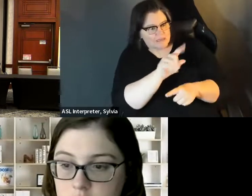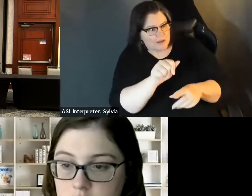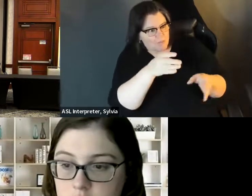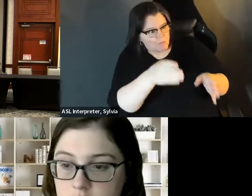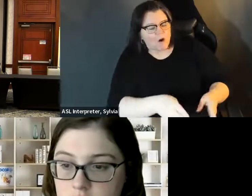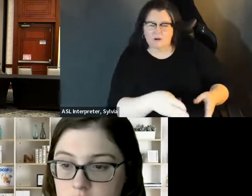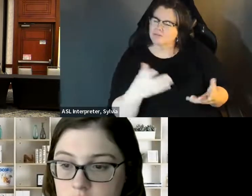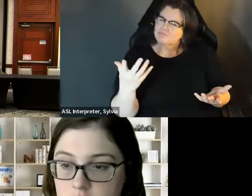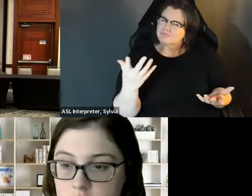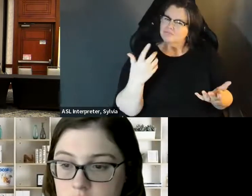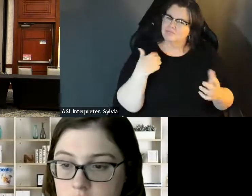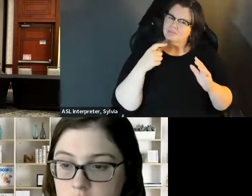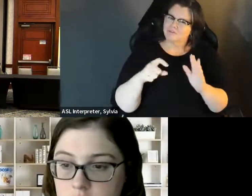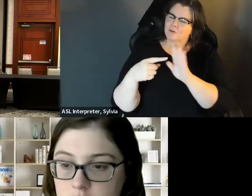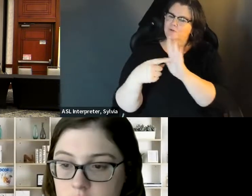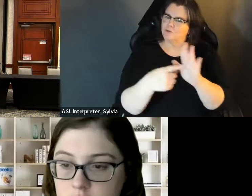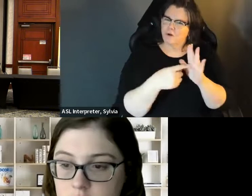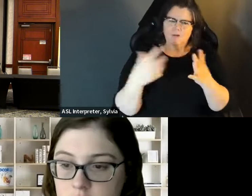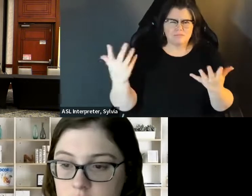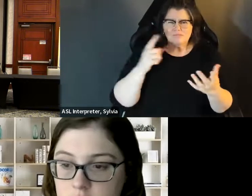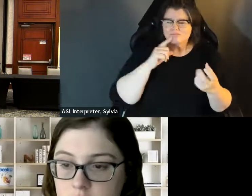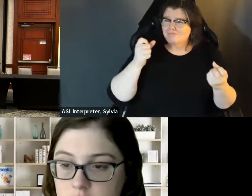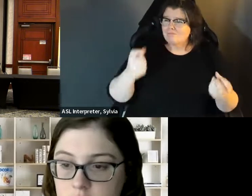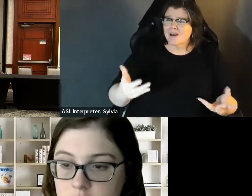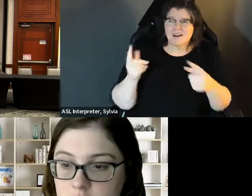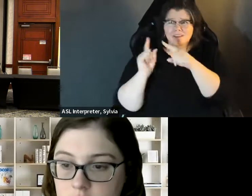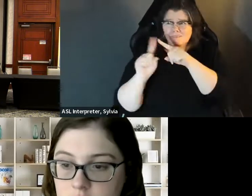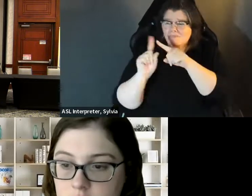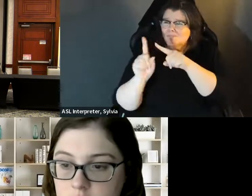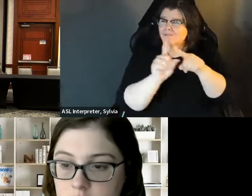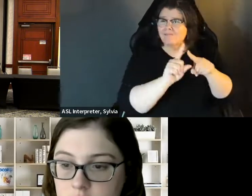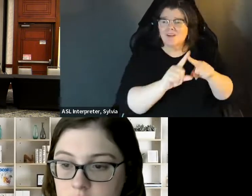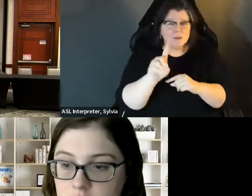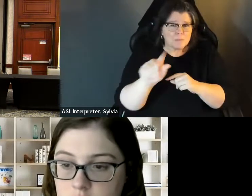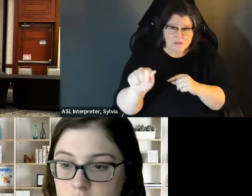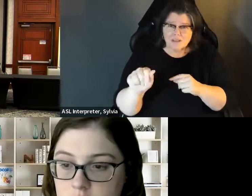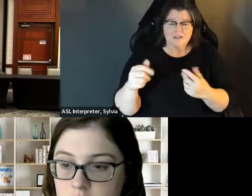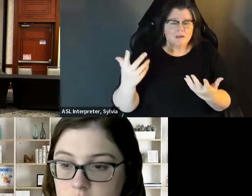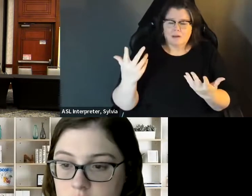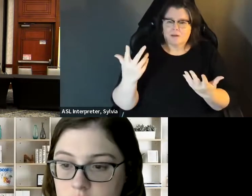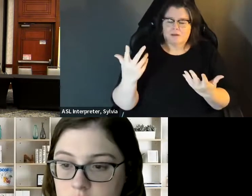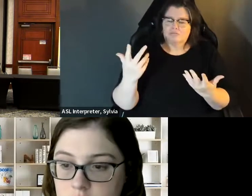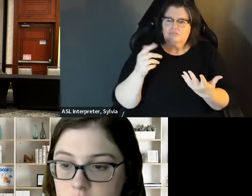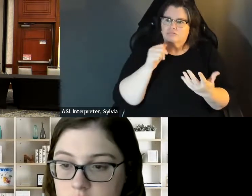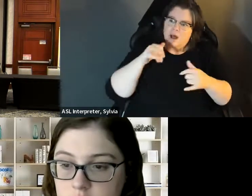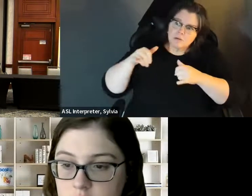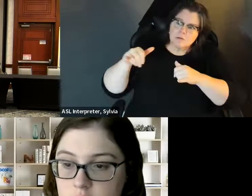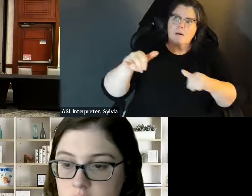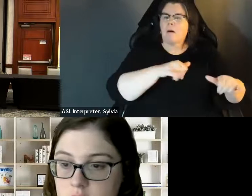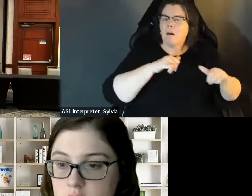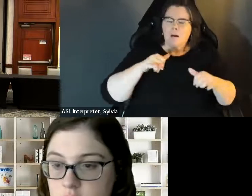And I think that's that's key. That's important to have more of us out there to represent the disability community and people with different disabilities, and to show that it's a spectrum. out there to represent the disability community and people with different disabilities and to show that So that people understand that disability is no matter what you have. it's a spectrum so that people understand that disability is